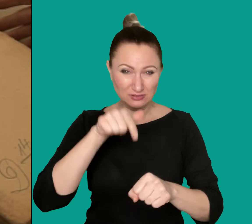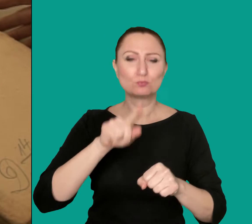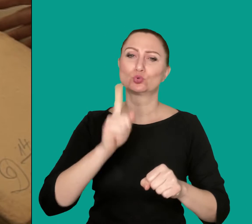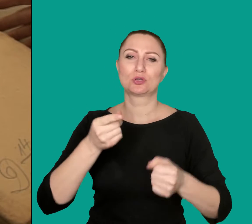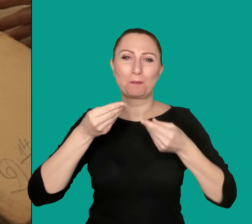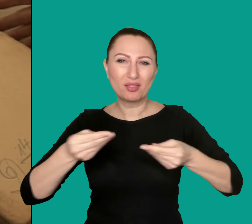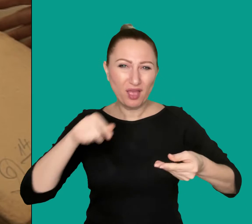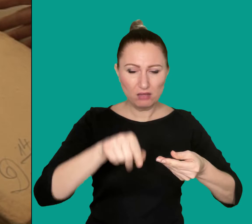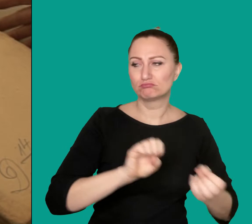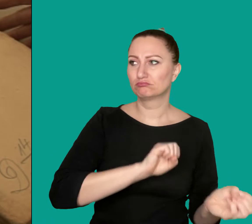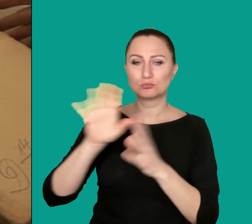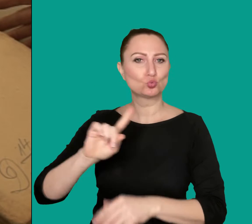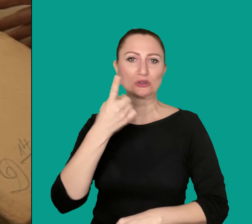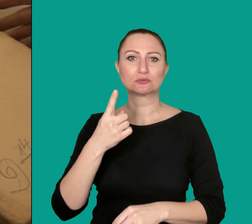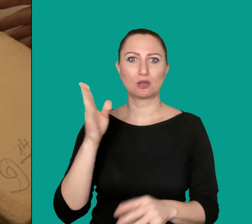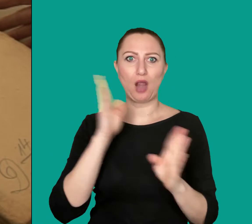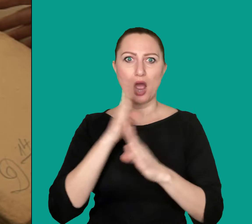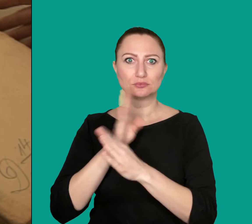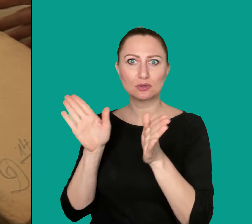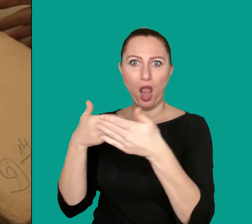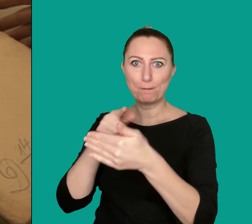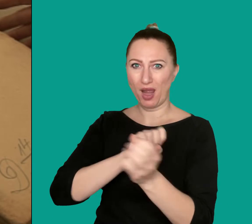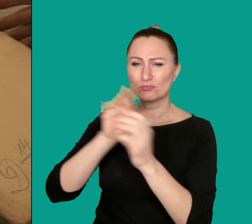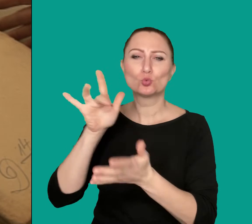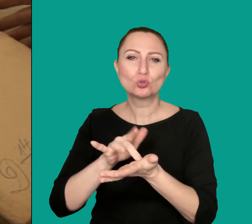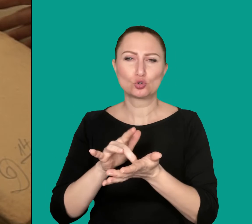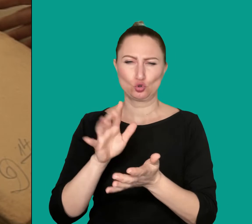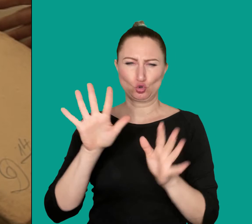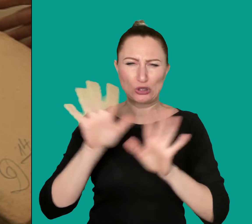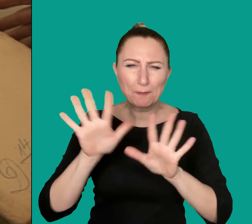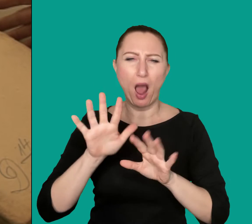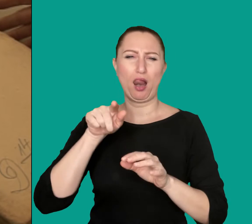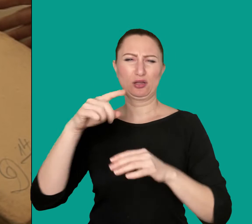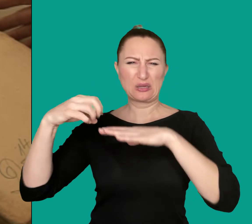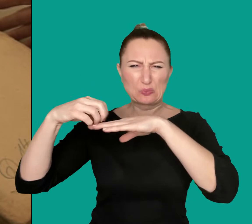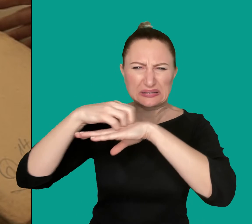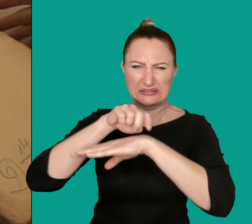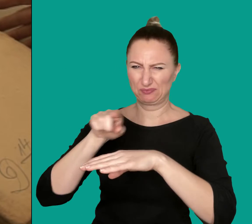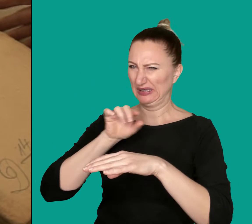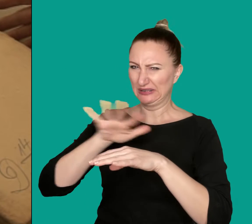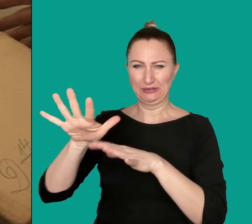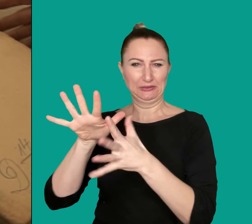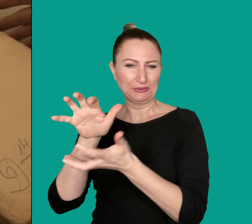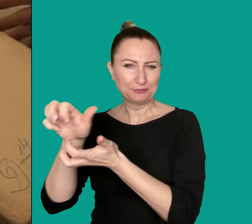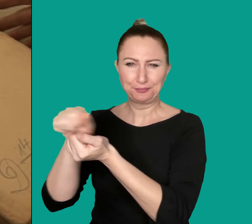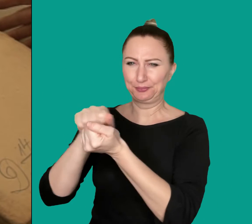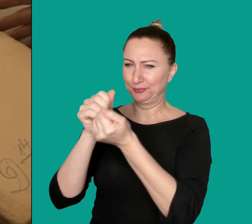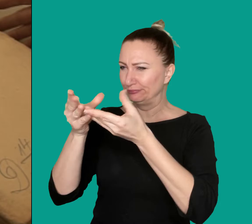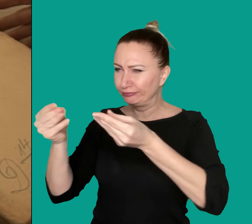the material is put inside a gas chamber, to kill any and all mildew or bugs.